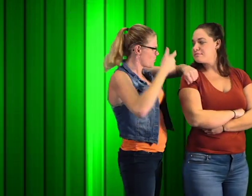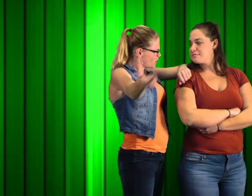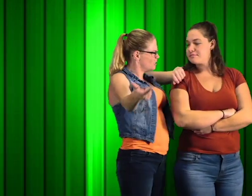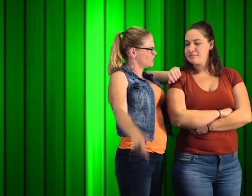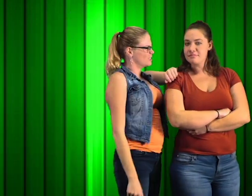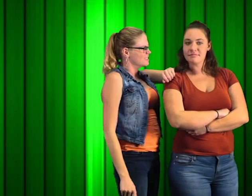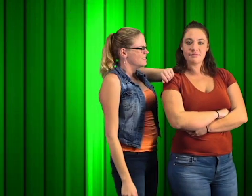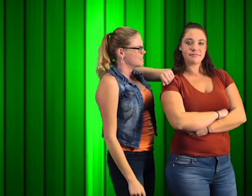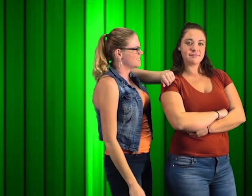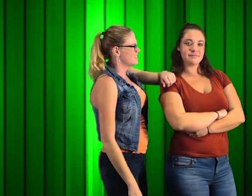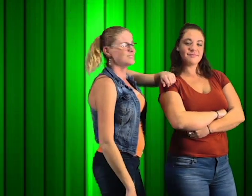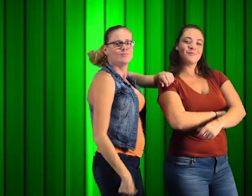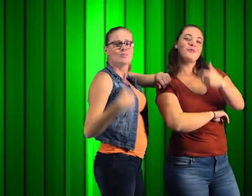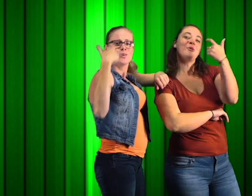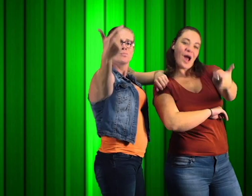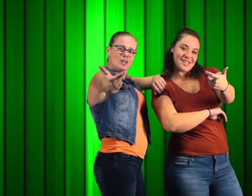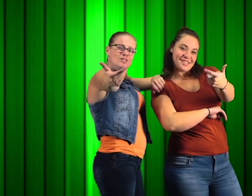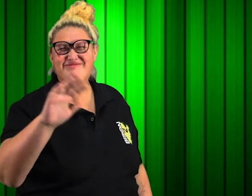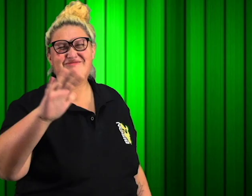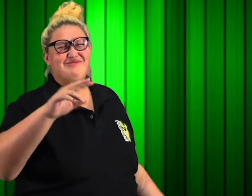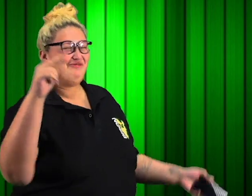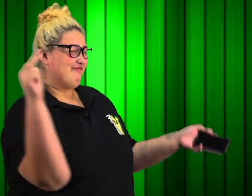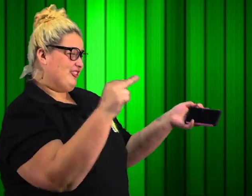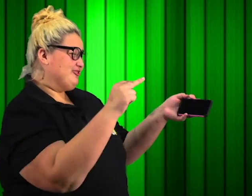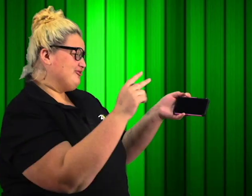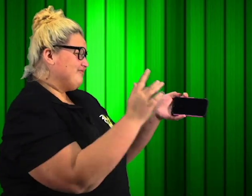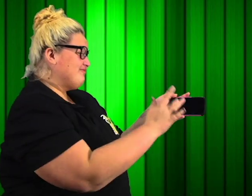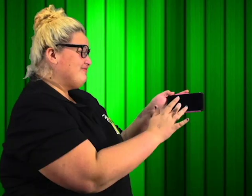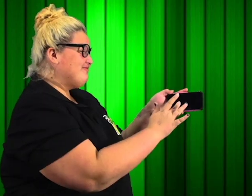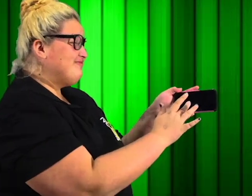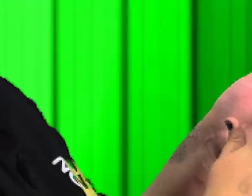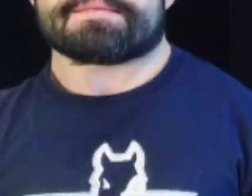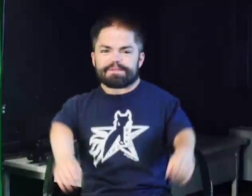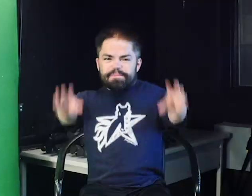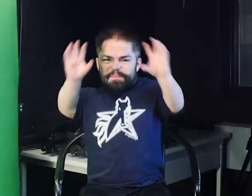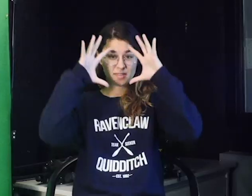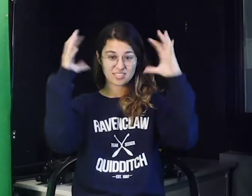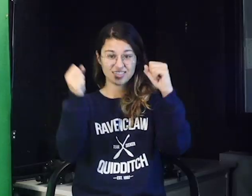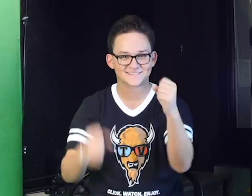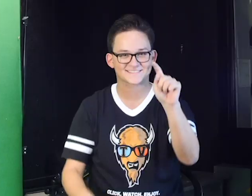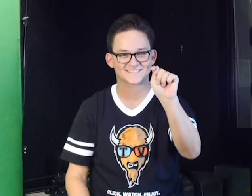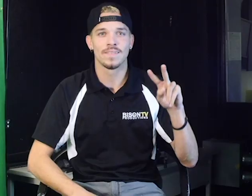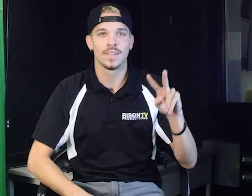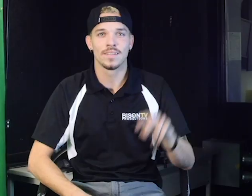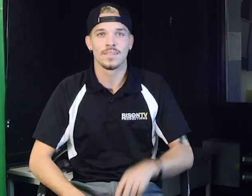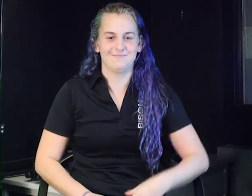Krystle: Whatcha watching? Krystle & ShaRae: Watch. Selena: Hey, watch. All: Bison TV